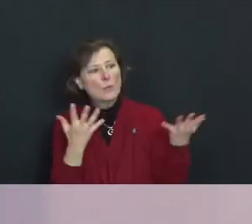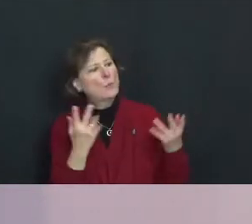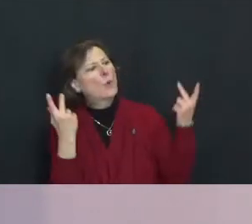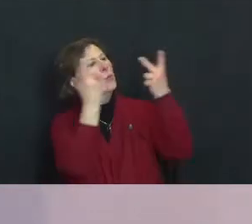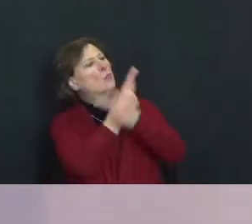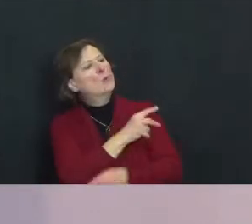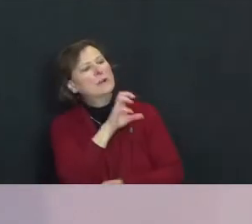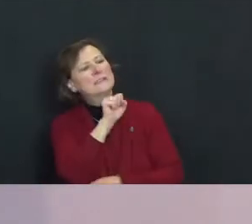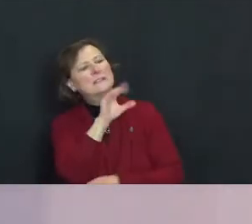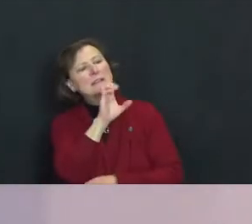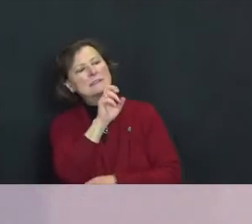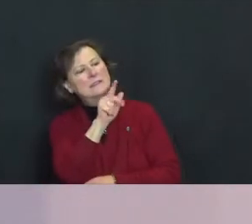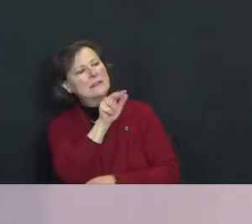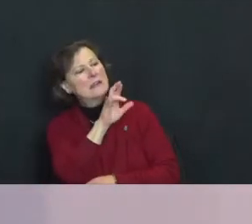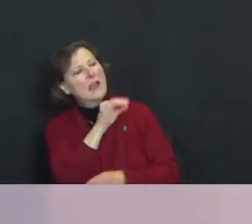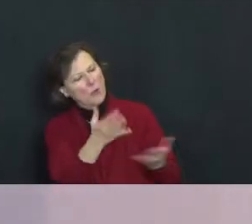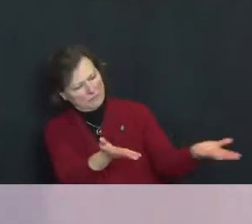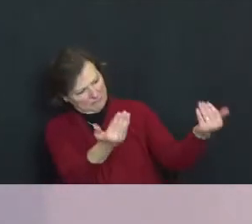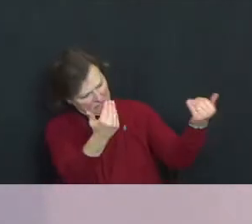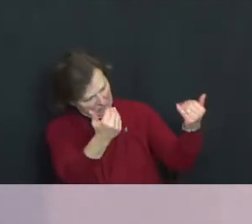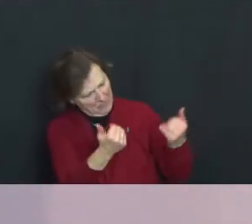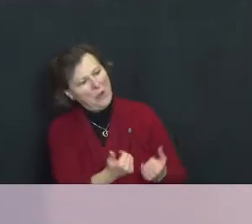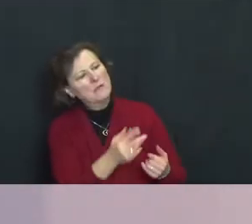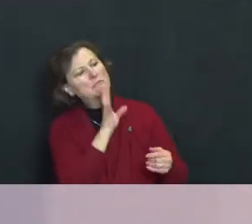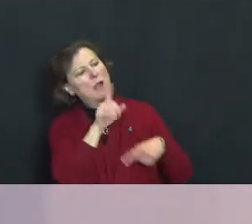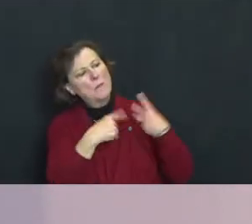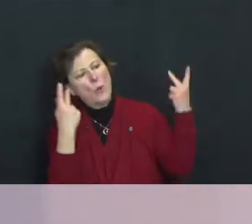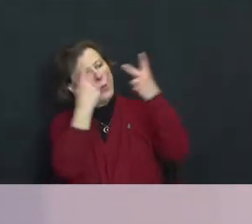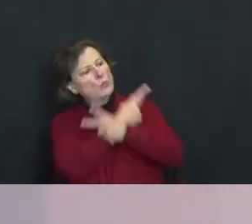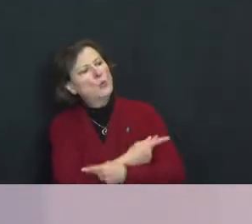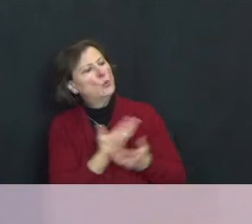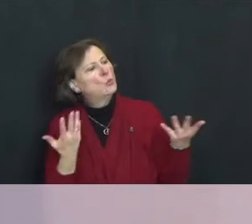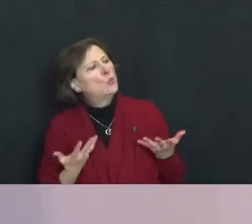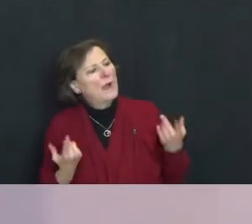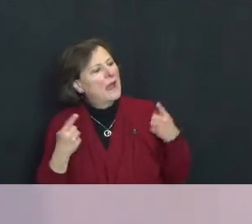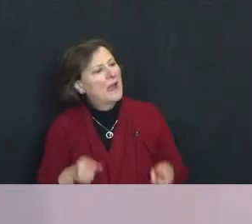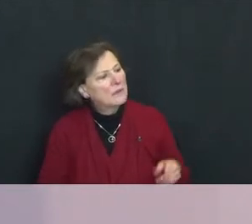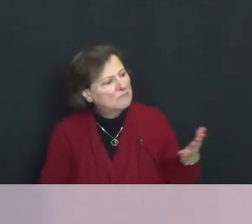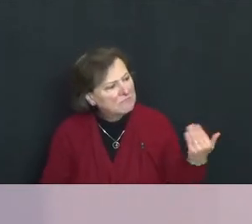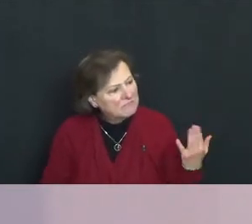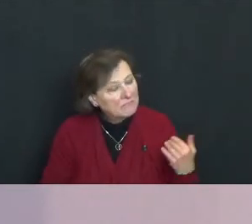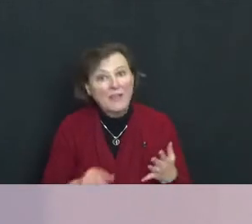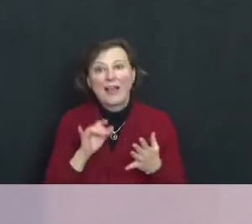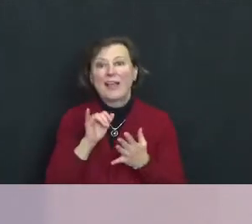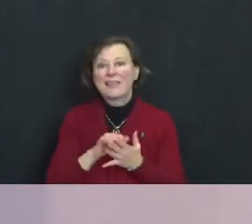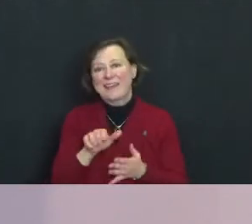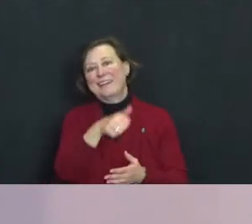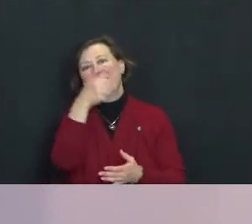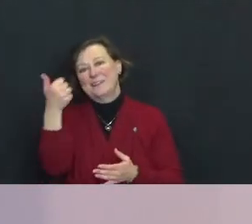scenario, let's just get it out on the table, let's talk about the worst case scenario.” And that's sort of another version of that.